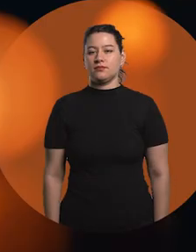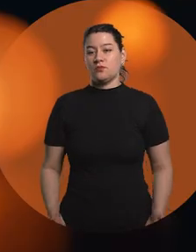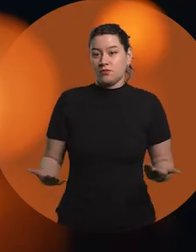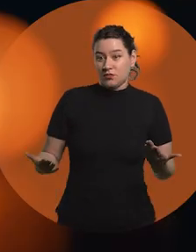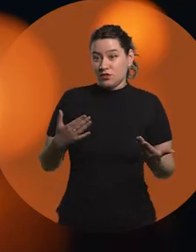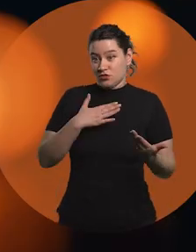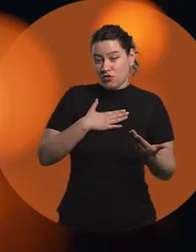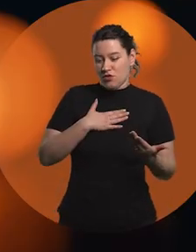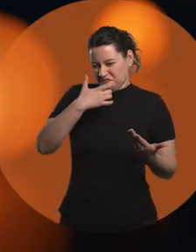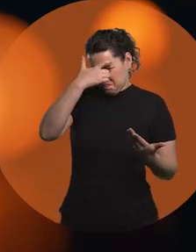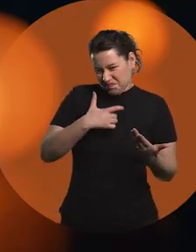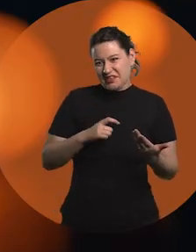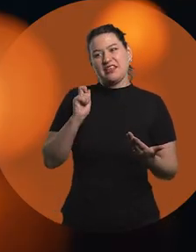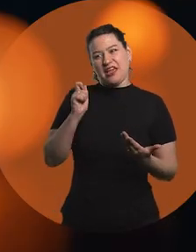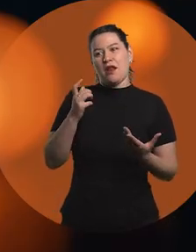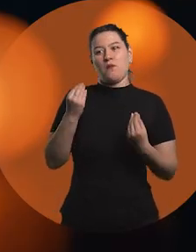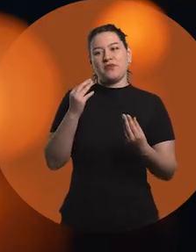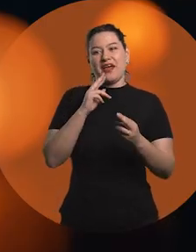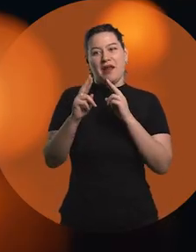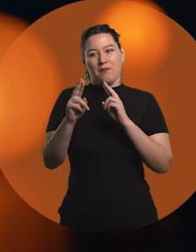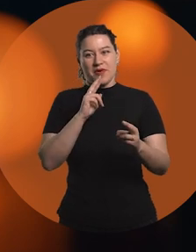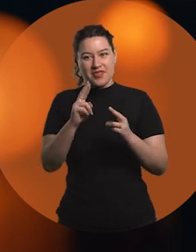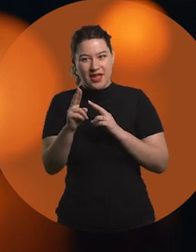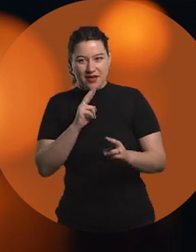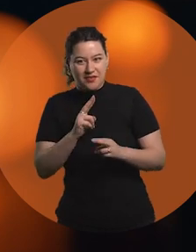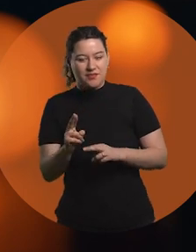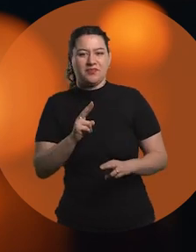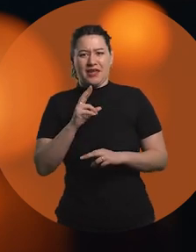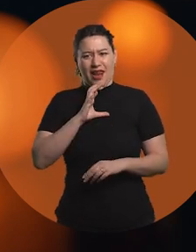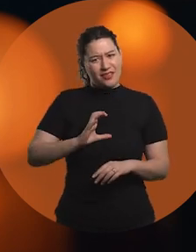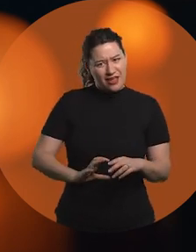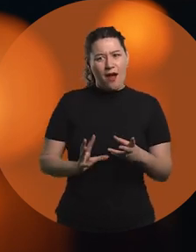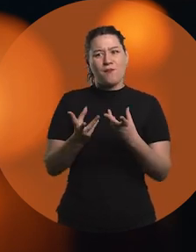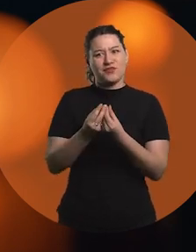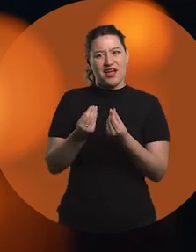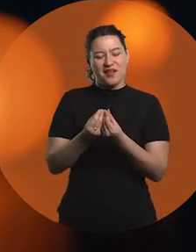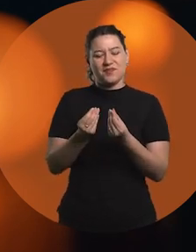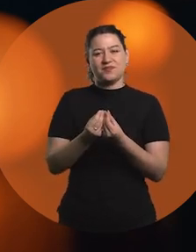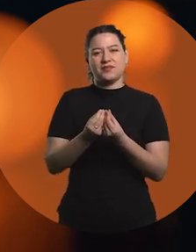Well, I think that I define myself in several ways, or as a set of features perhaps, really.